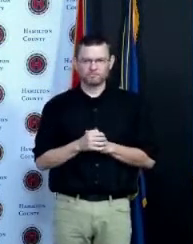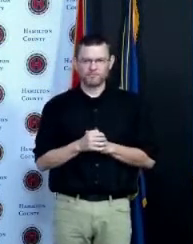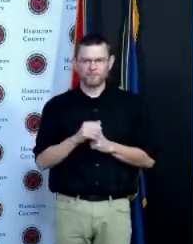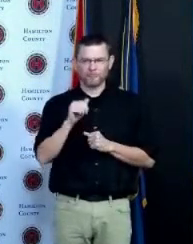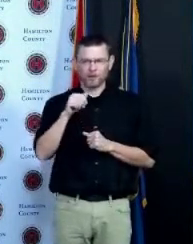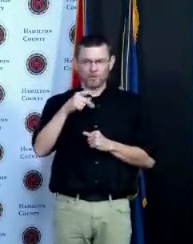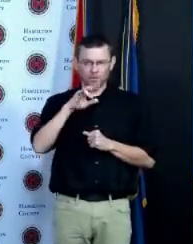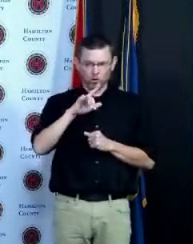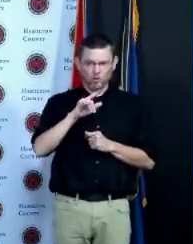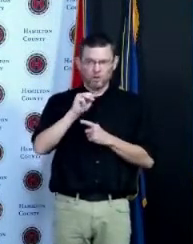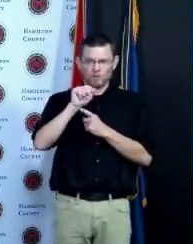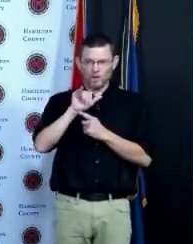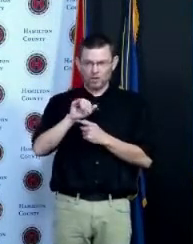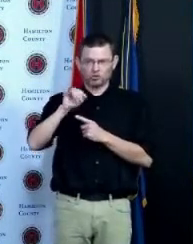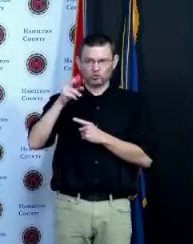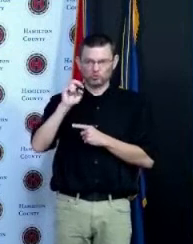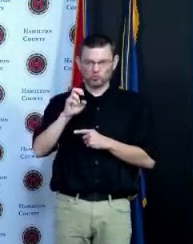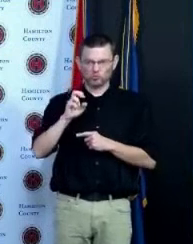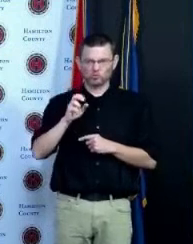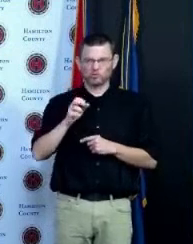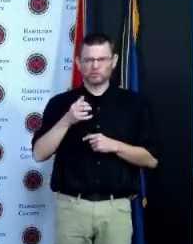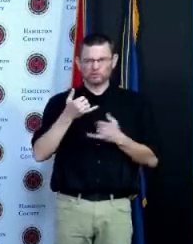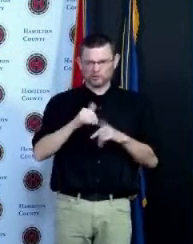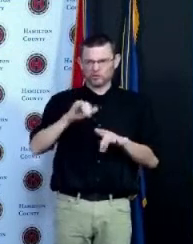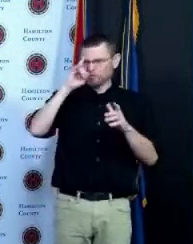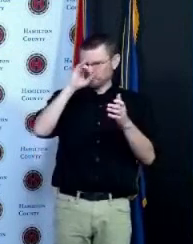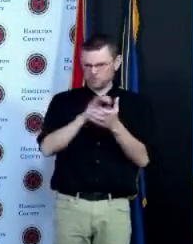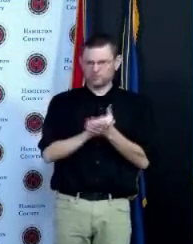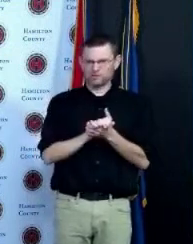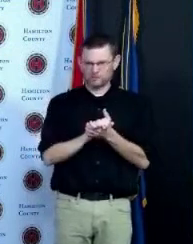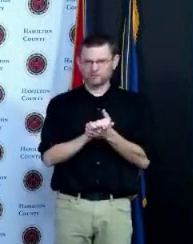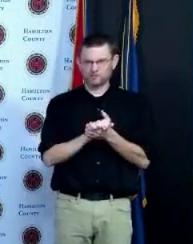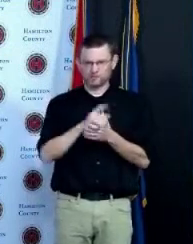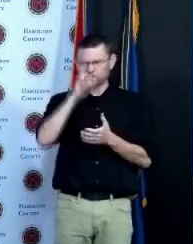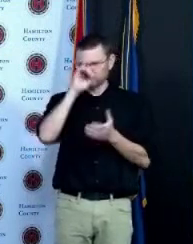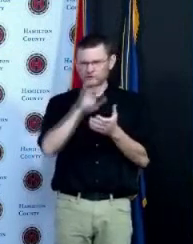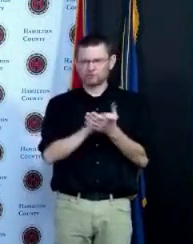still believe in the principles of Donald Trump not so much as personality not so much